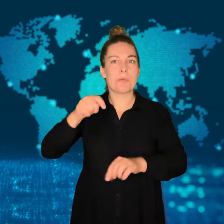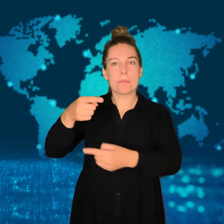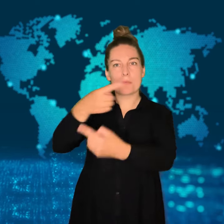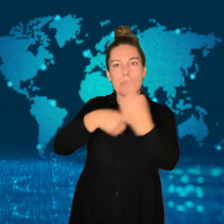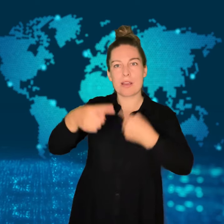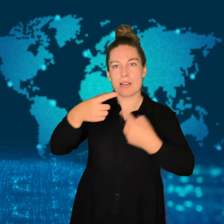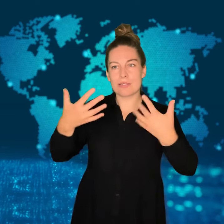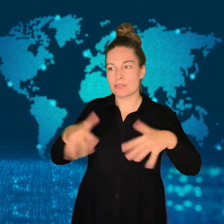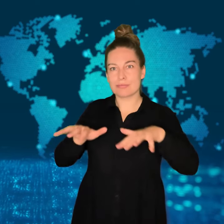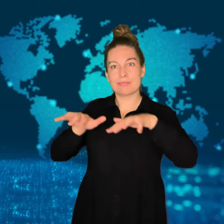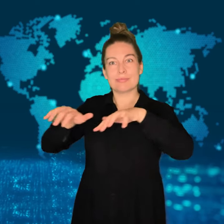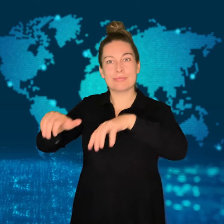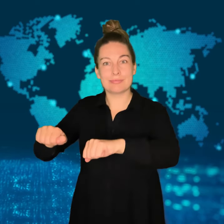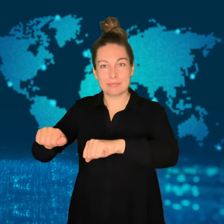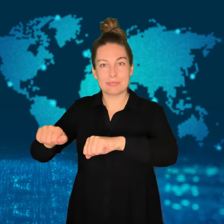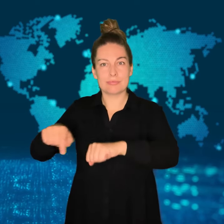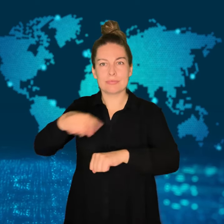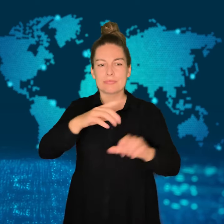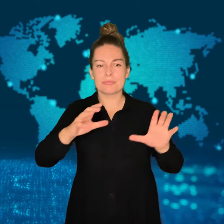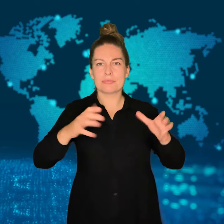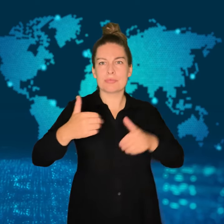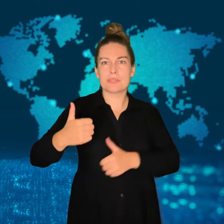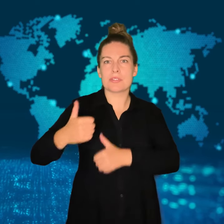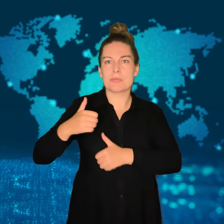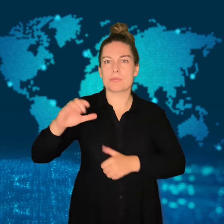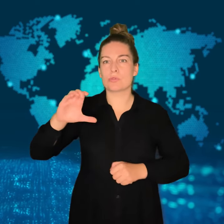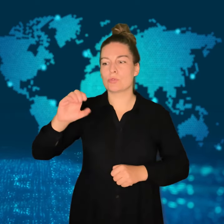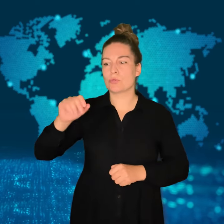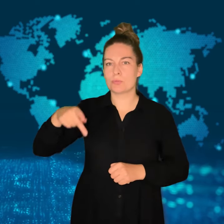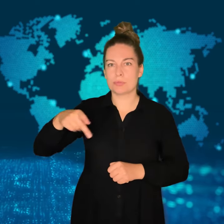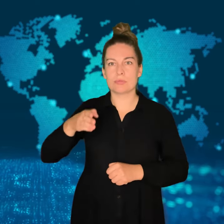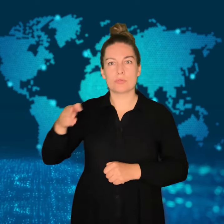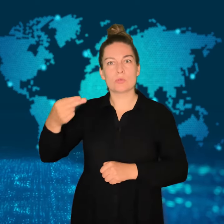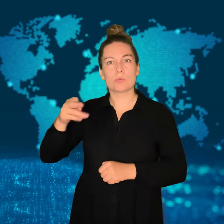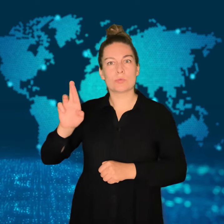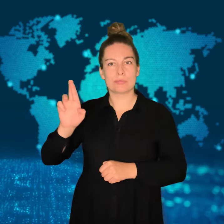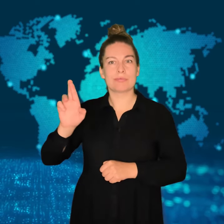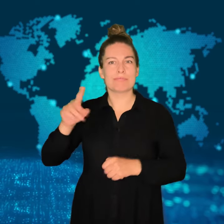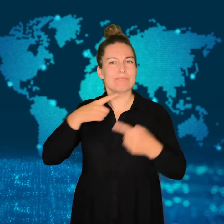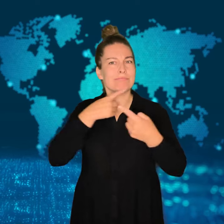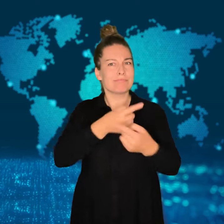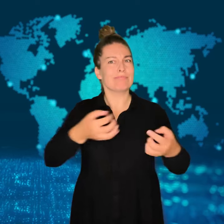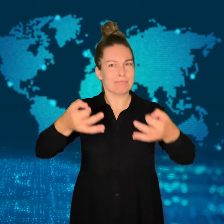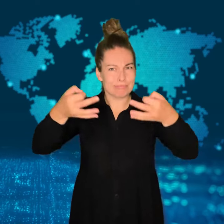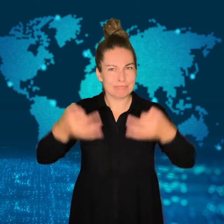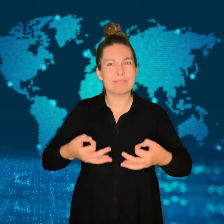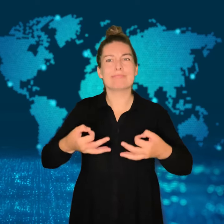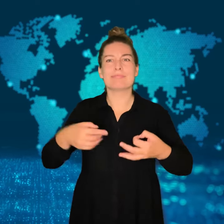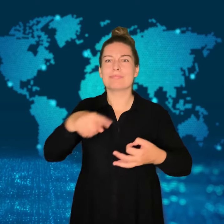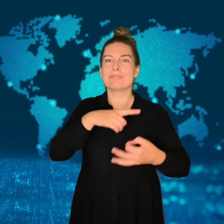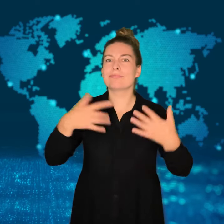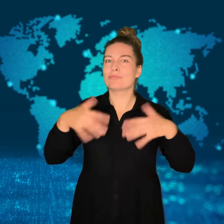Ukraine's military intelligence agency, the HUR, announced